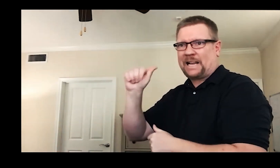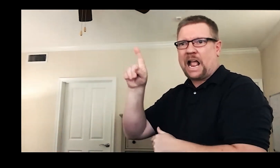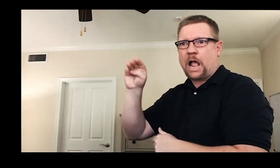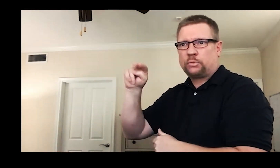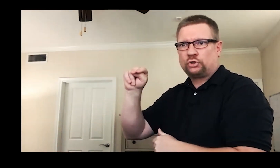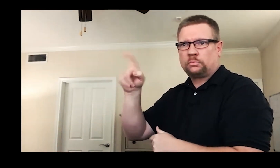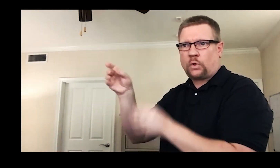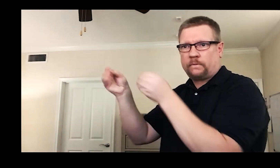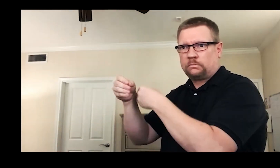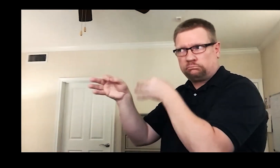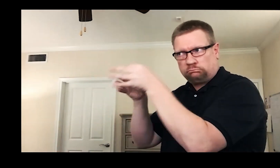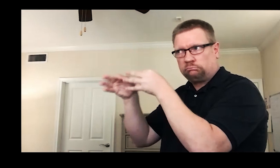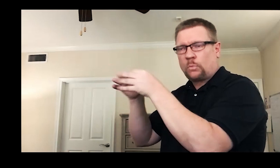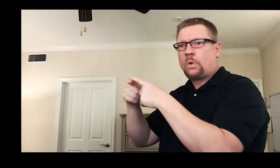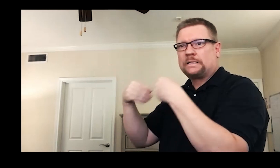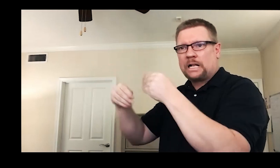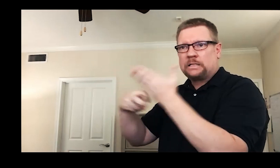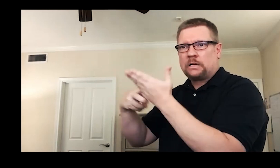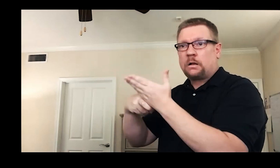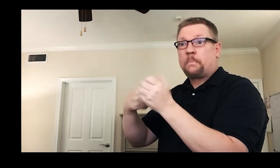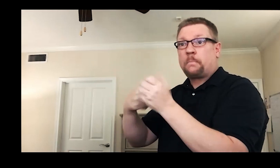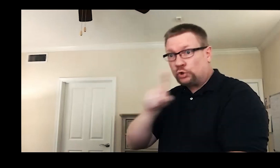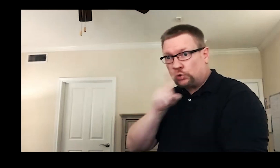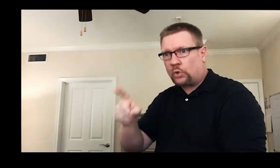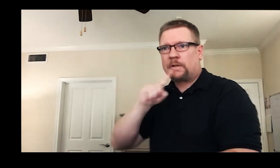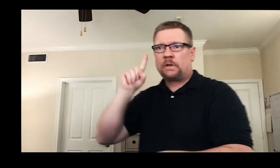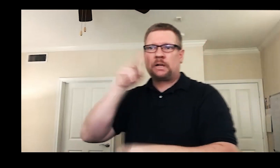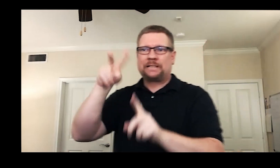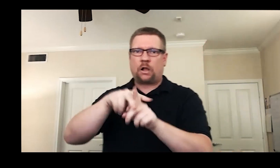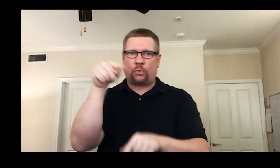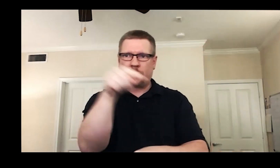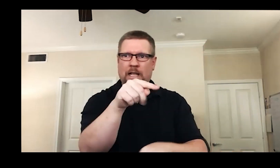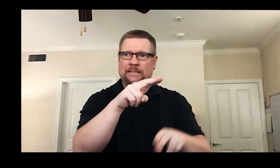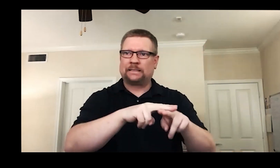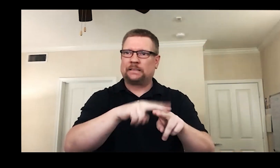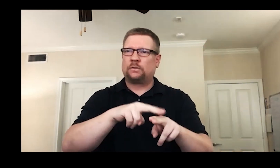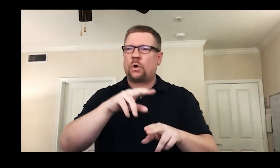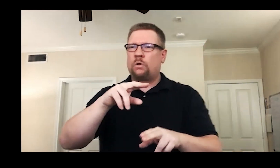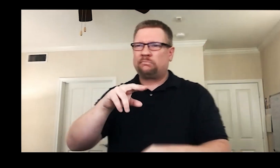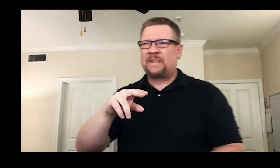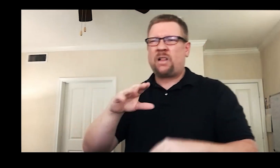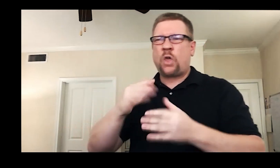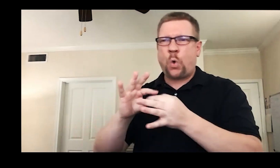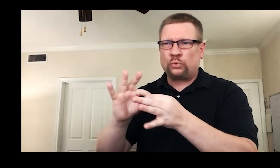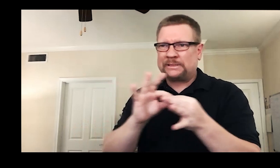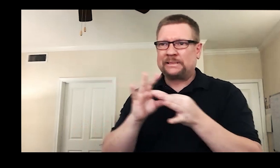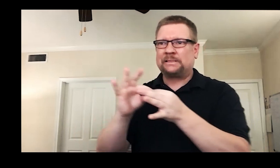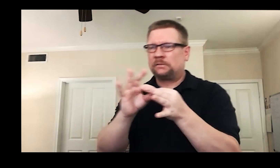the best place to sell tickets to Deaf audience members and educated the administration as to why